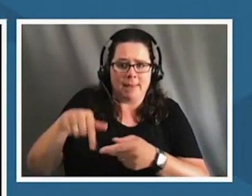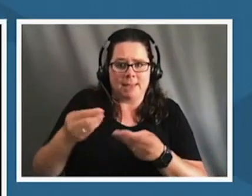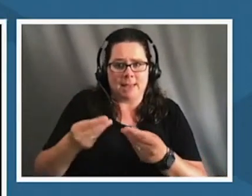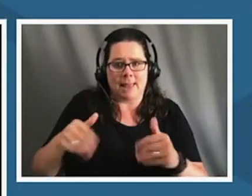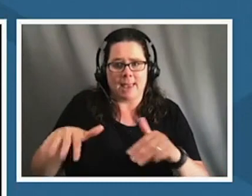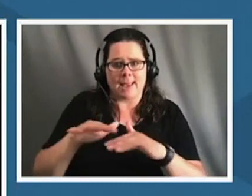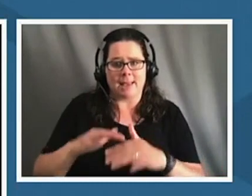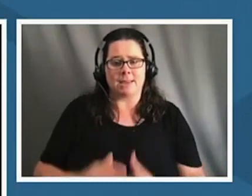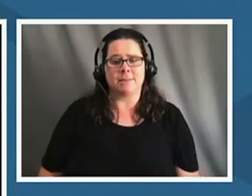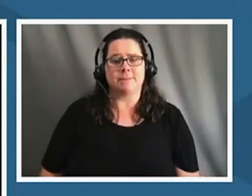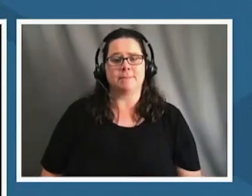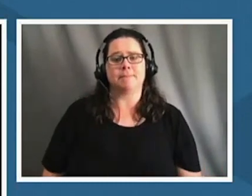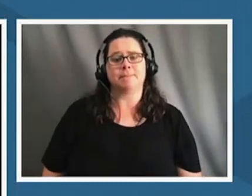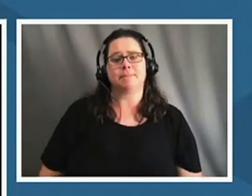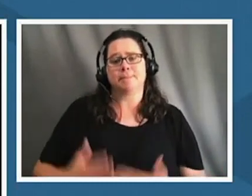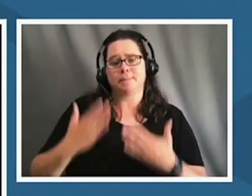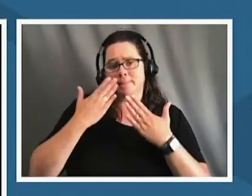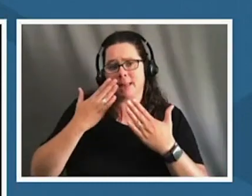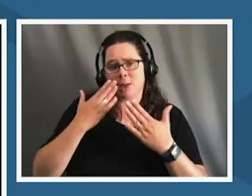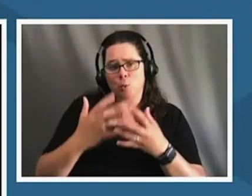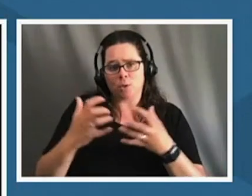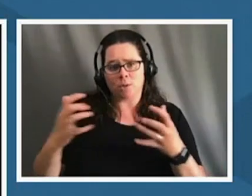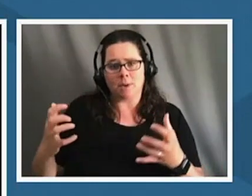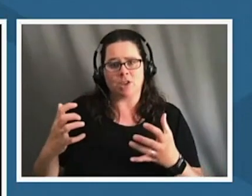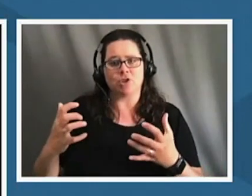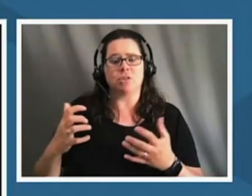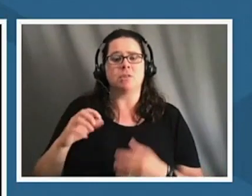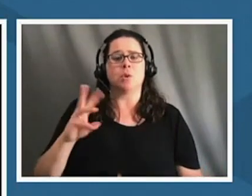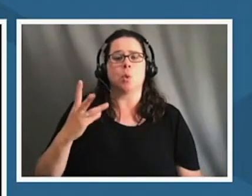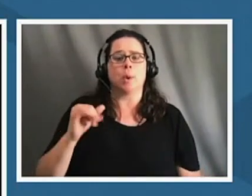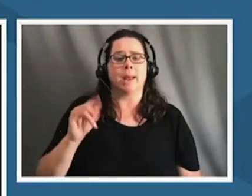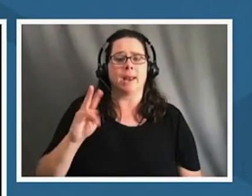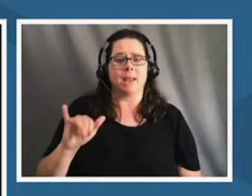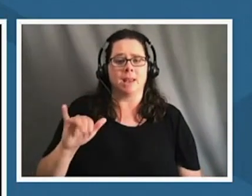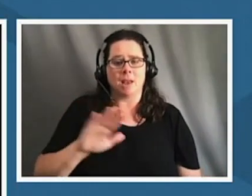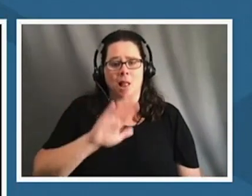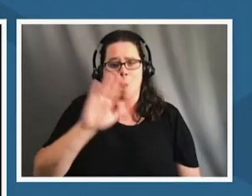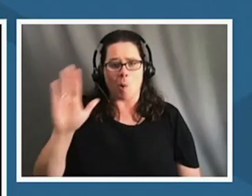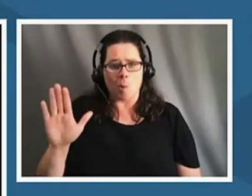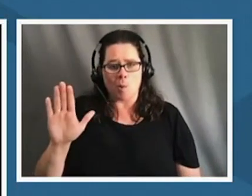thank you so much whitney aloha as well um